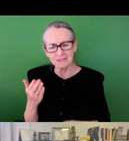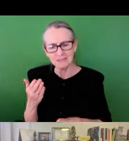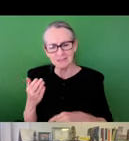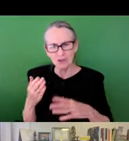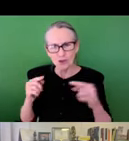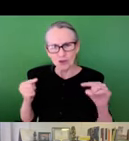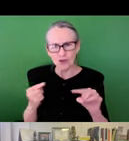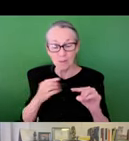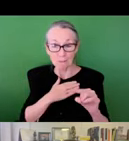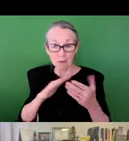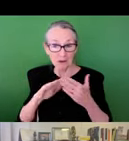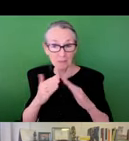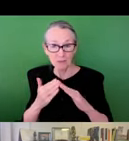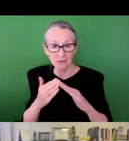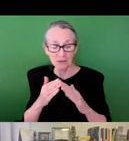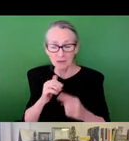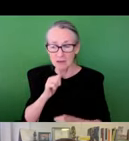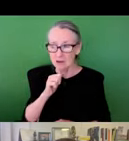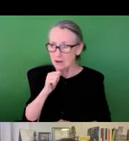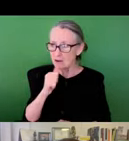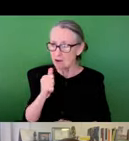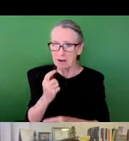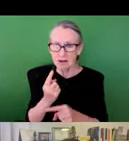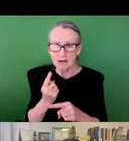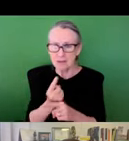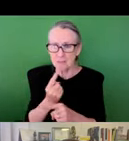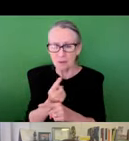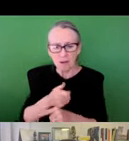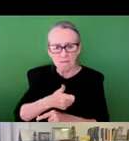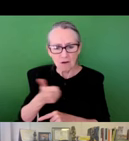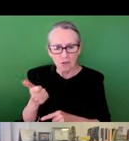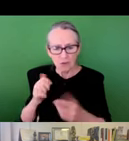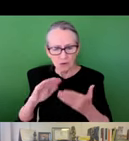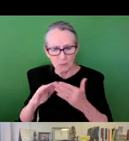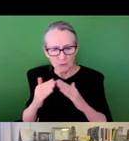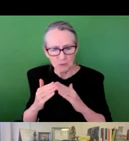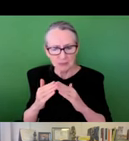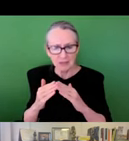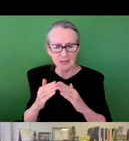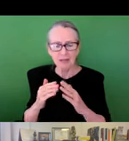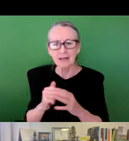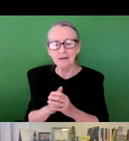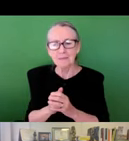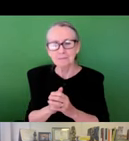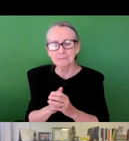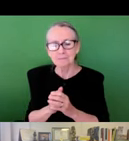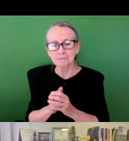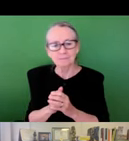with the things that plagued my community particularly that wasn't necessarily characteristic of other communities